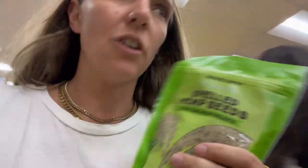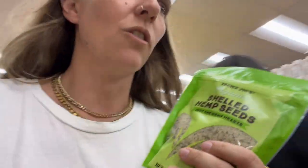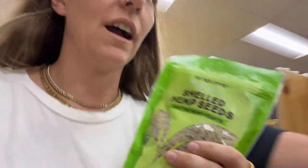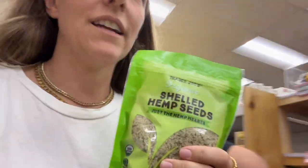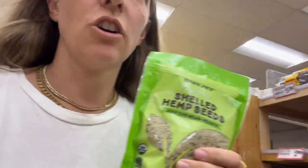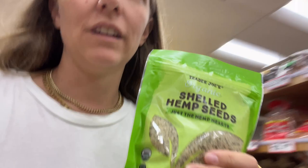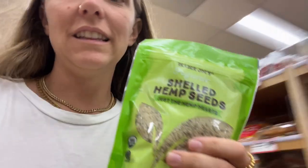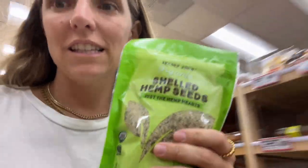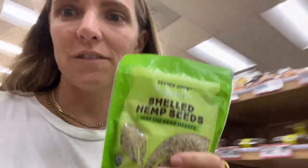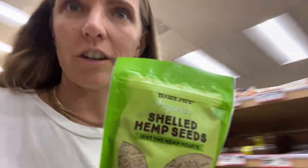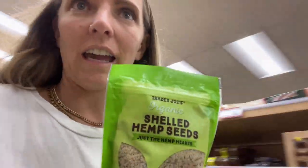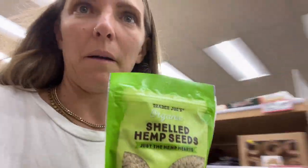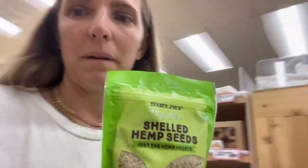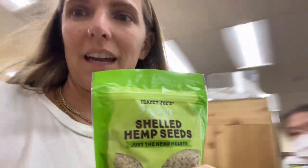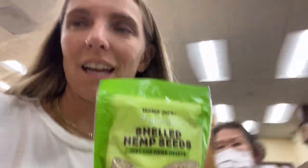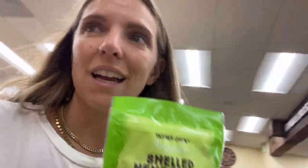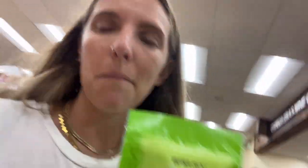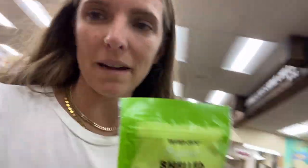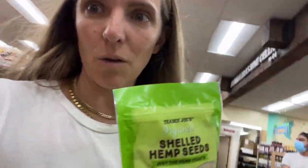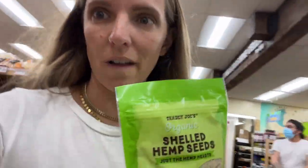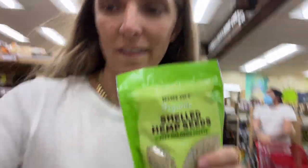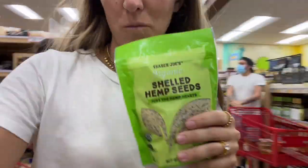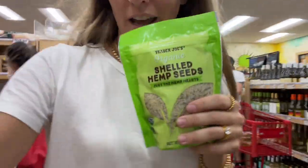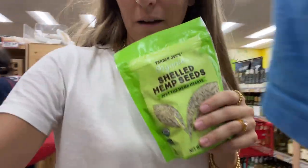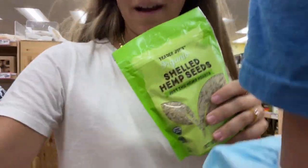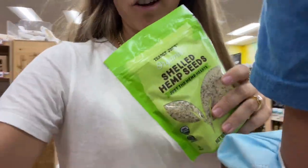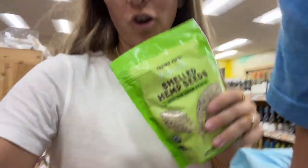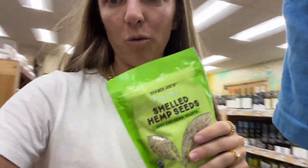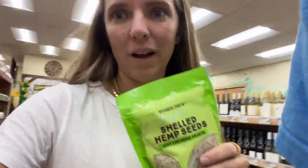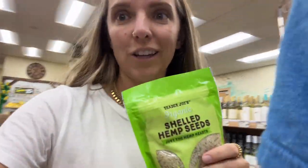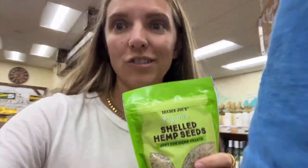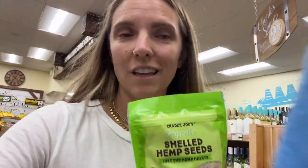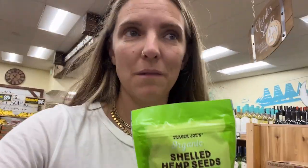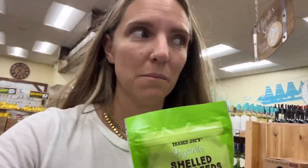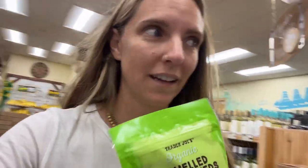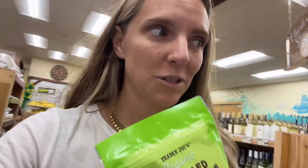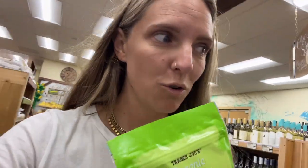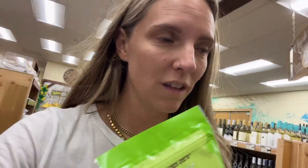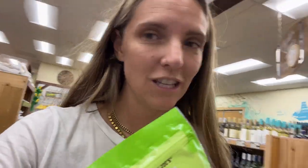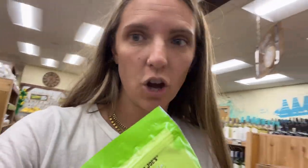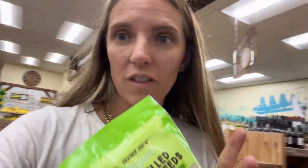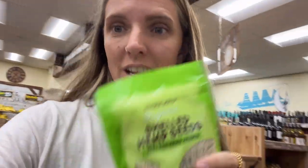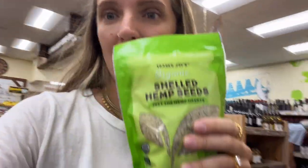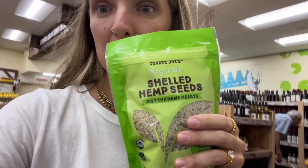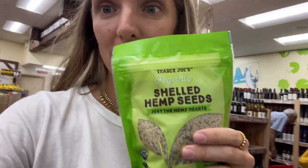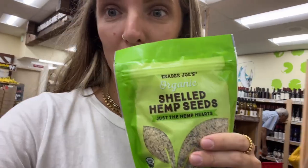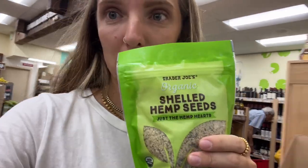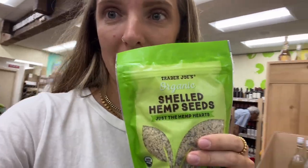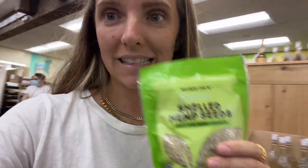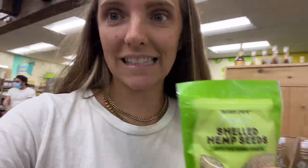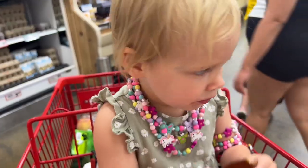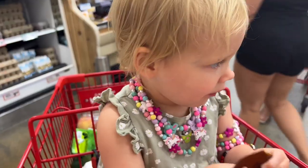So I don't need these for camping but I want them when I come back home. I use them in my smoothies All the time. Their the best!